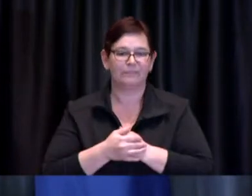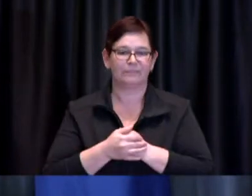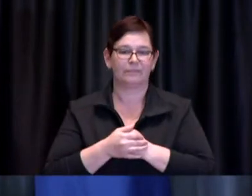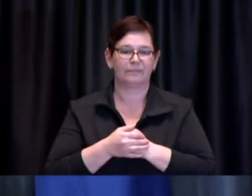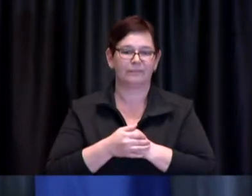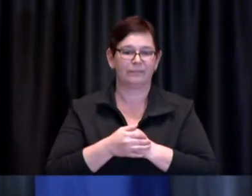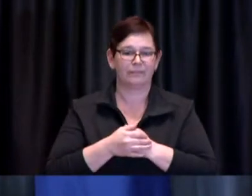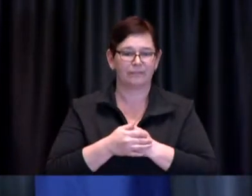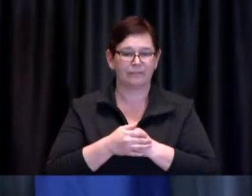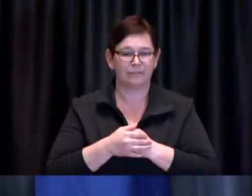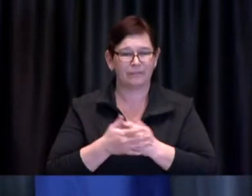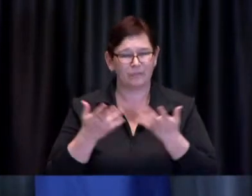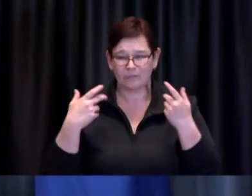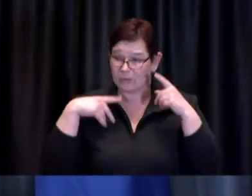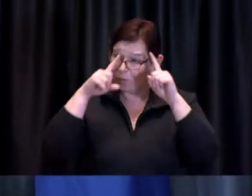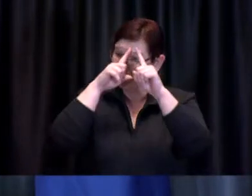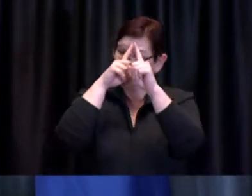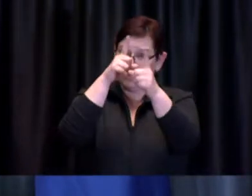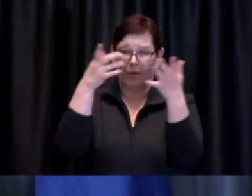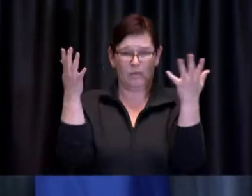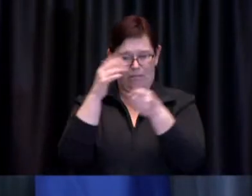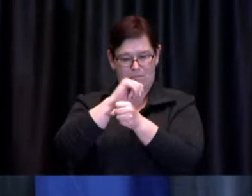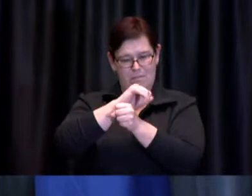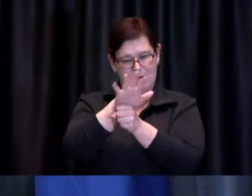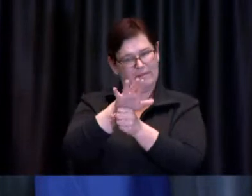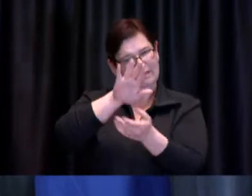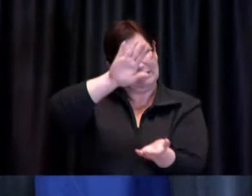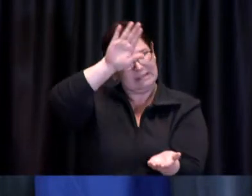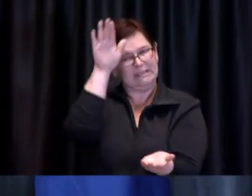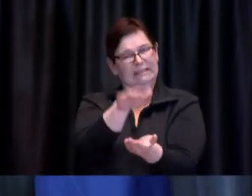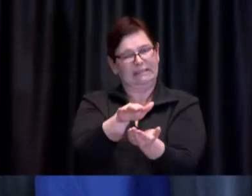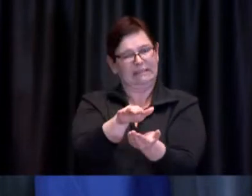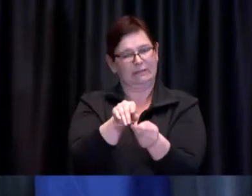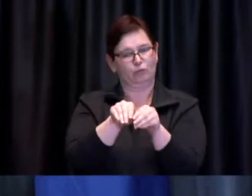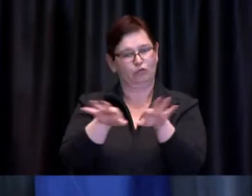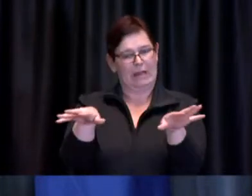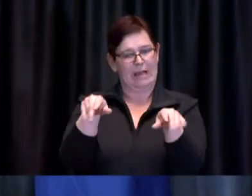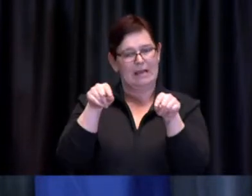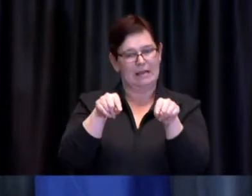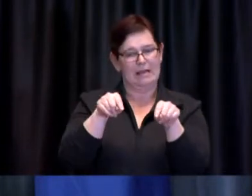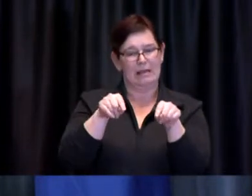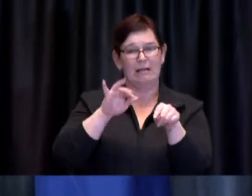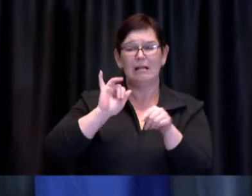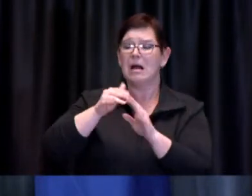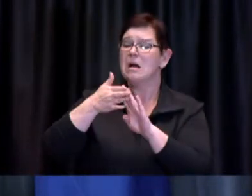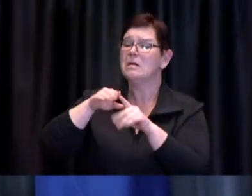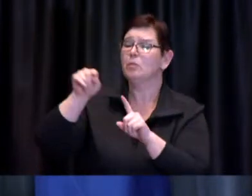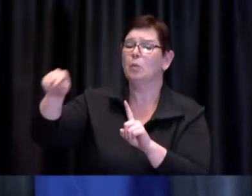workplaces and in those communities that have been disproportionately impacted by COVID-19.